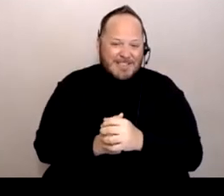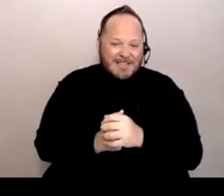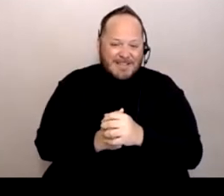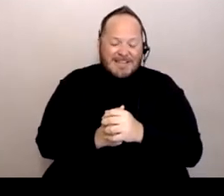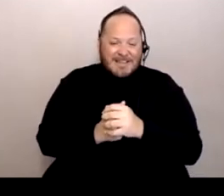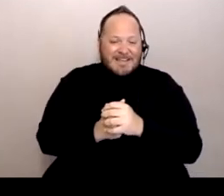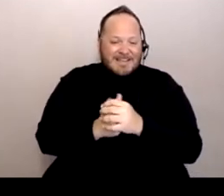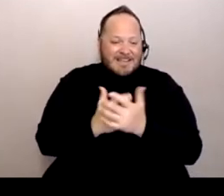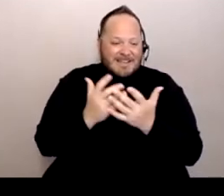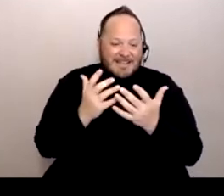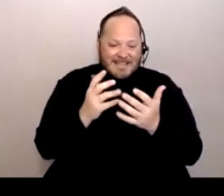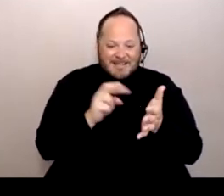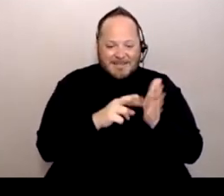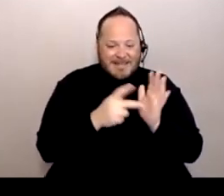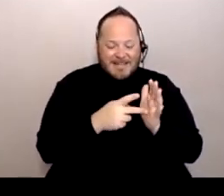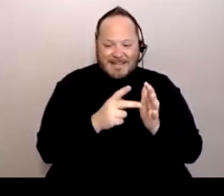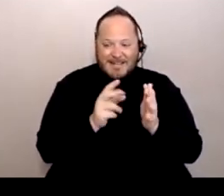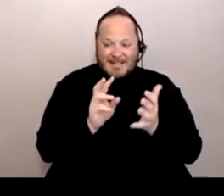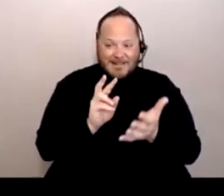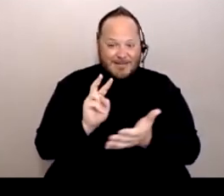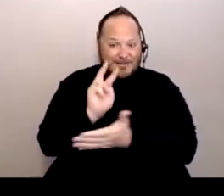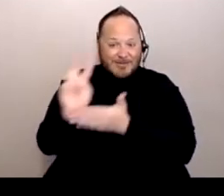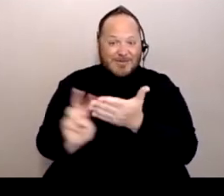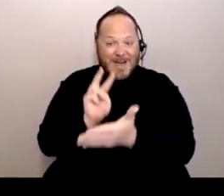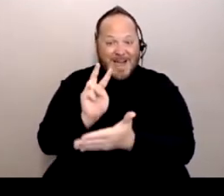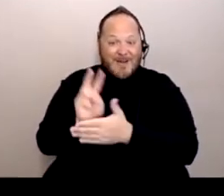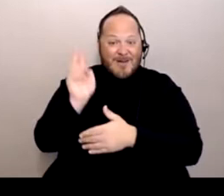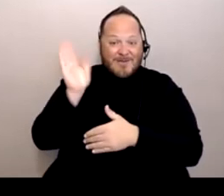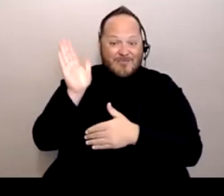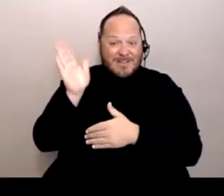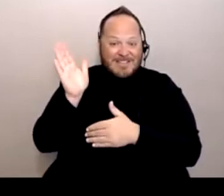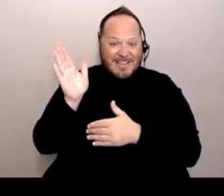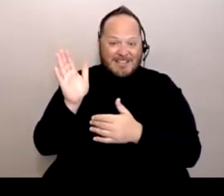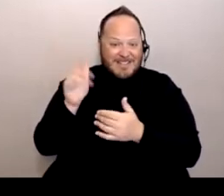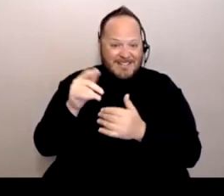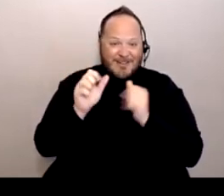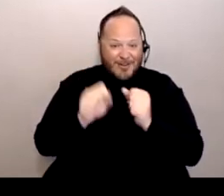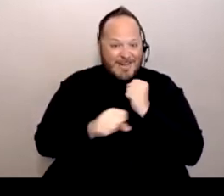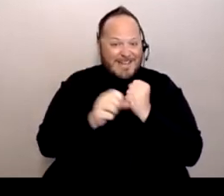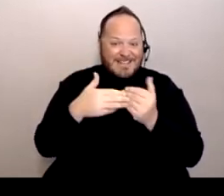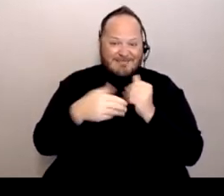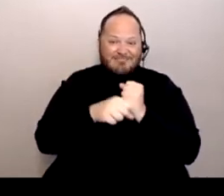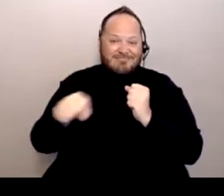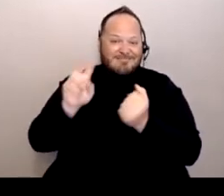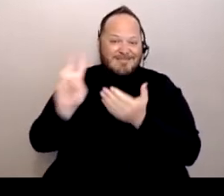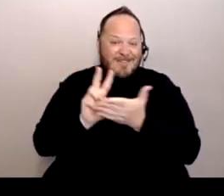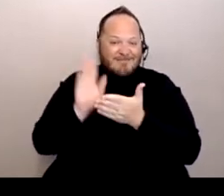maybe like a two hour presentation for just one topic, you know? But we can move on to questions, thank you.